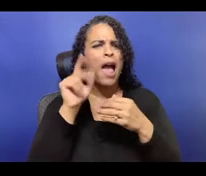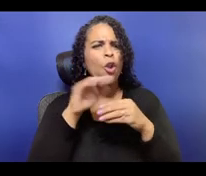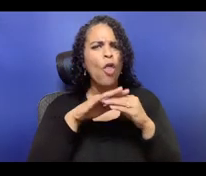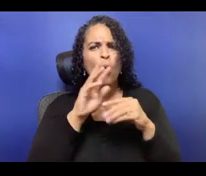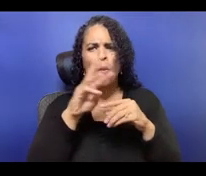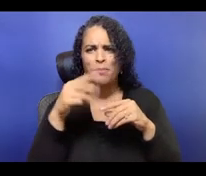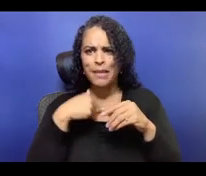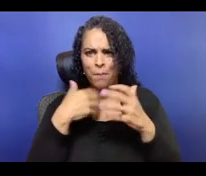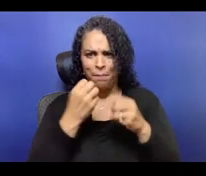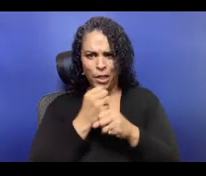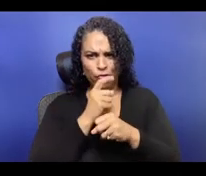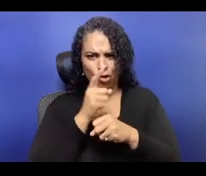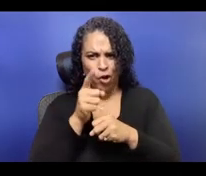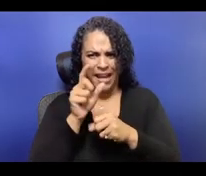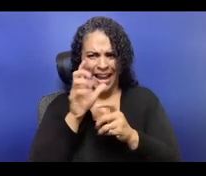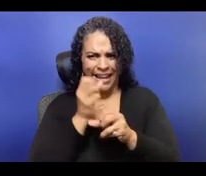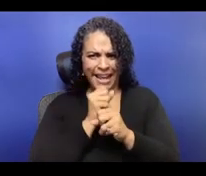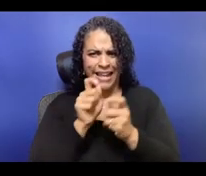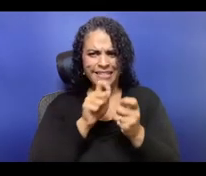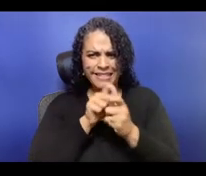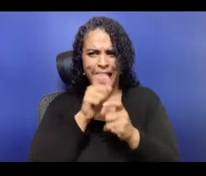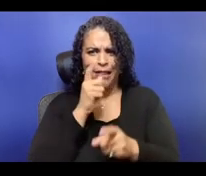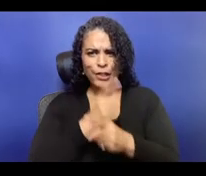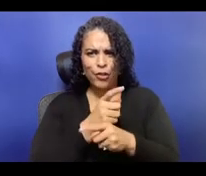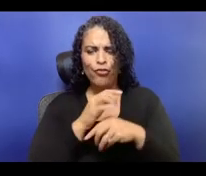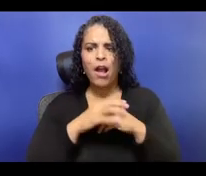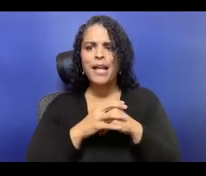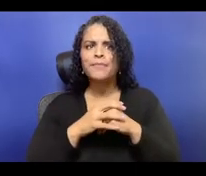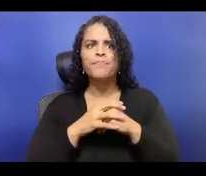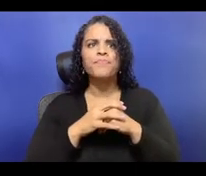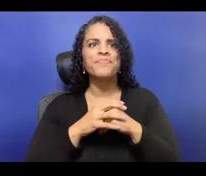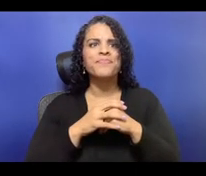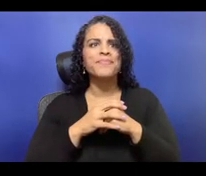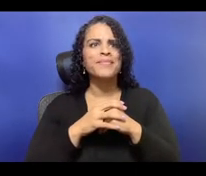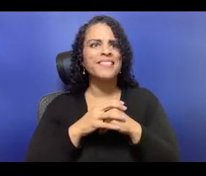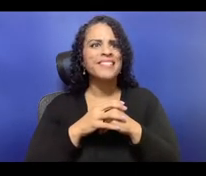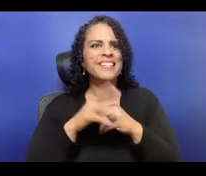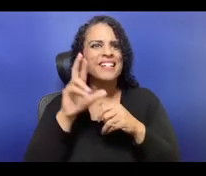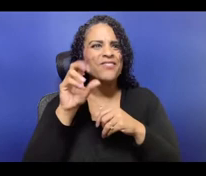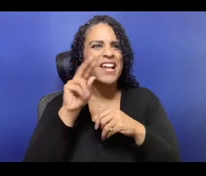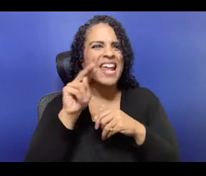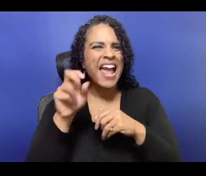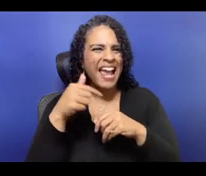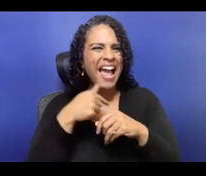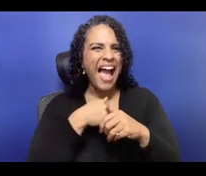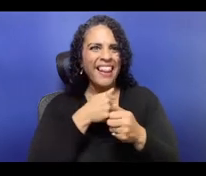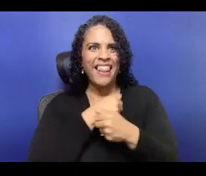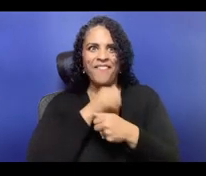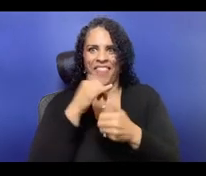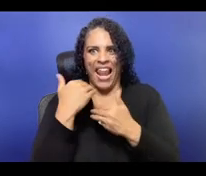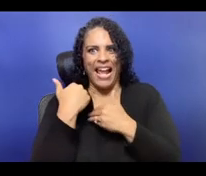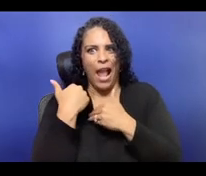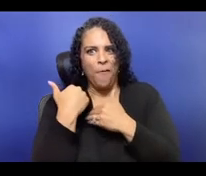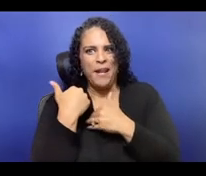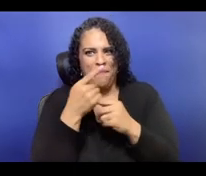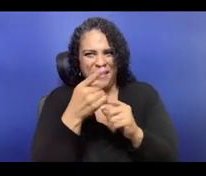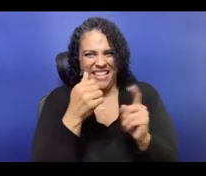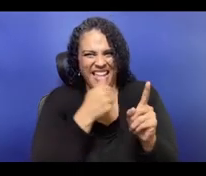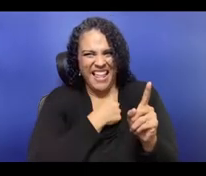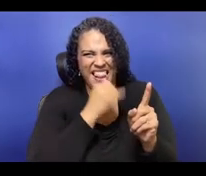without having to pay a payment but also being really upfront about kind of our values and our aspirations about what we wanted to do with the money.